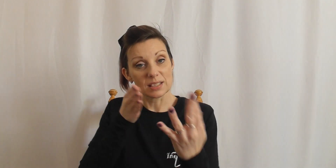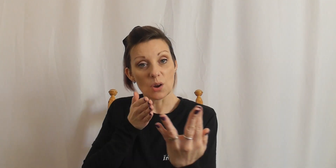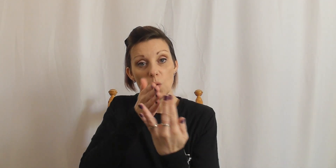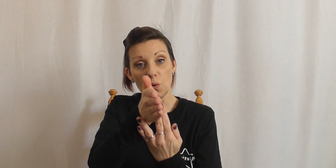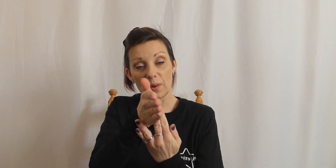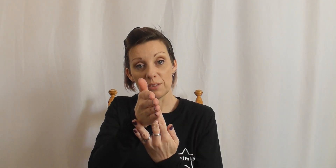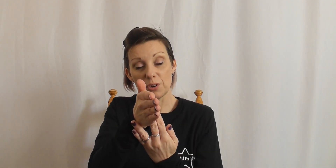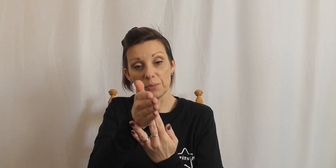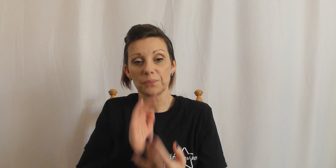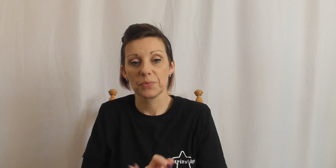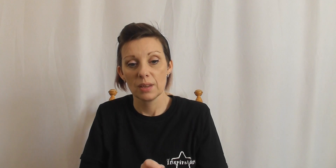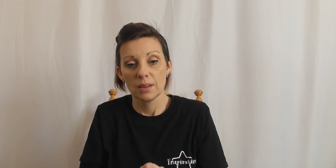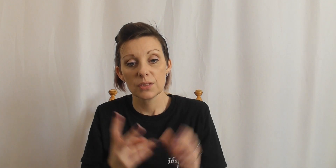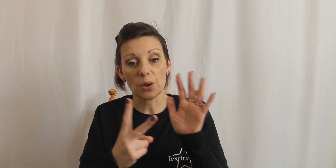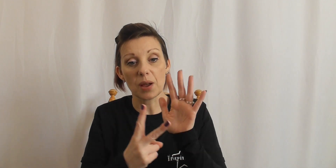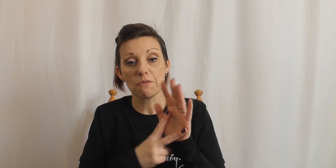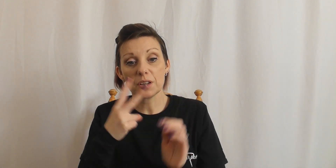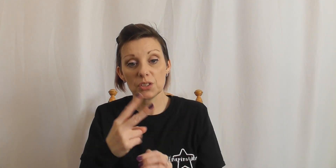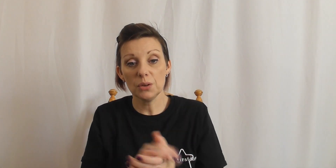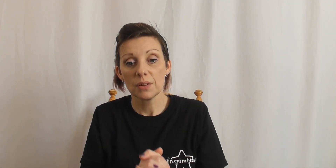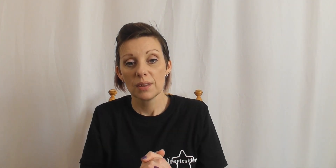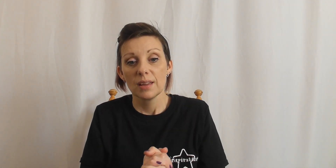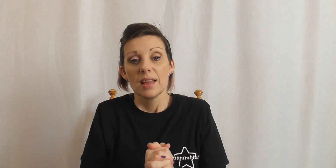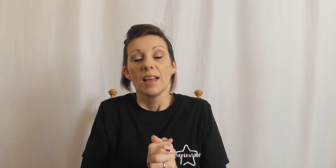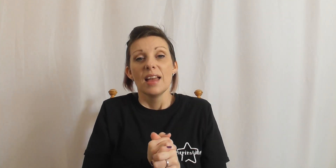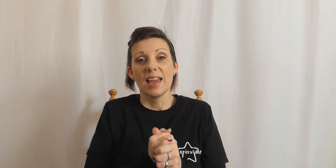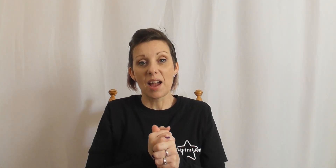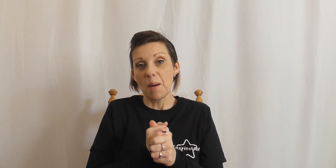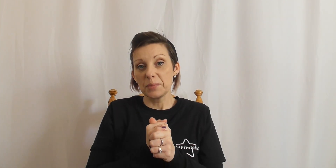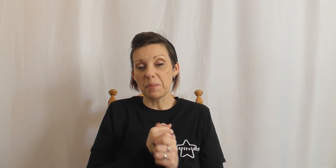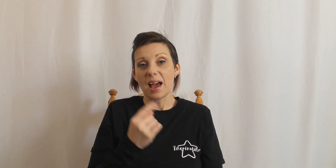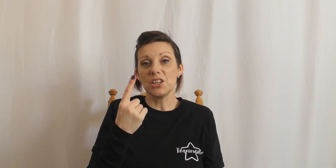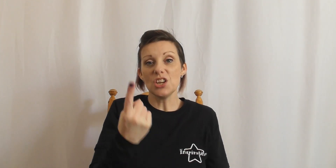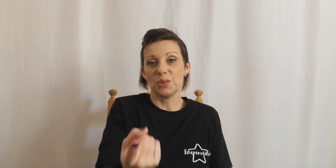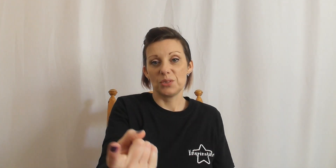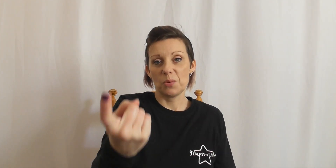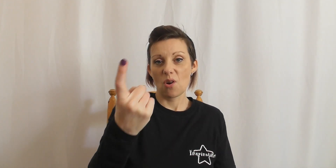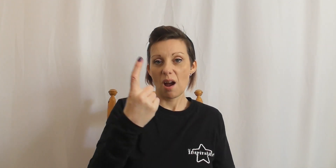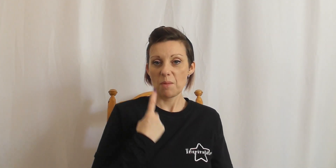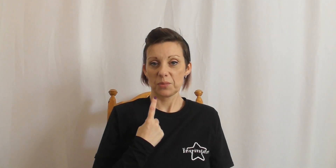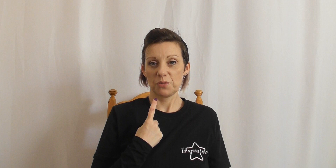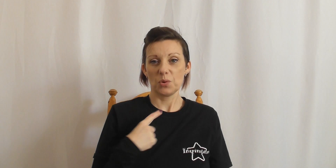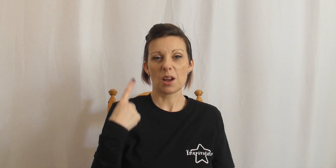it all the way through. So here we go verse 2. Here comes bad news. So we've got comes forward, like a